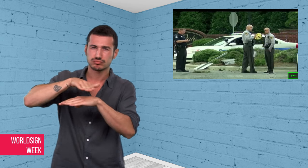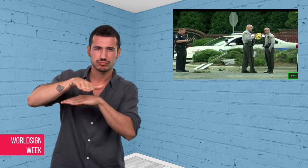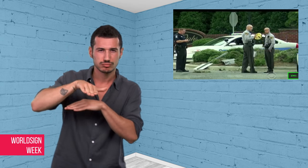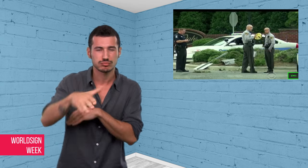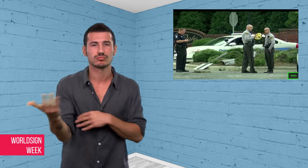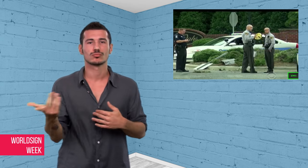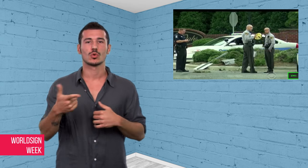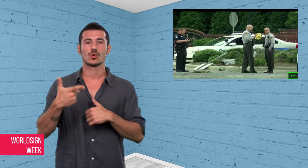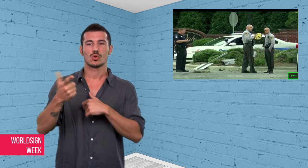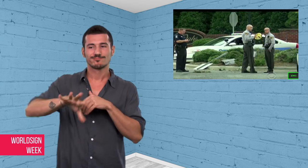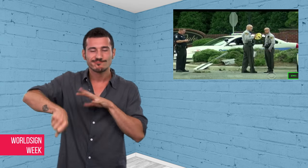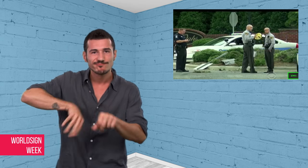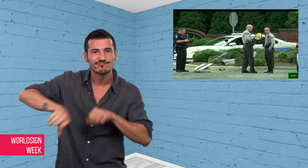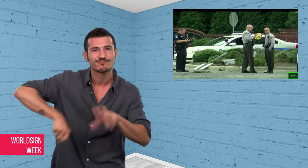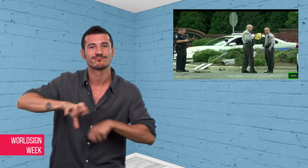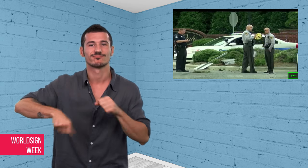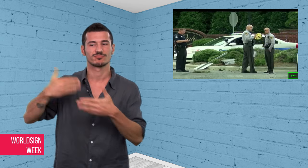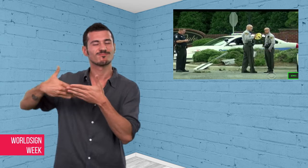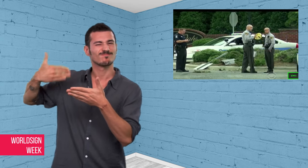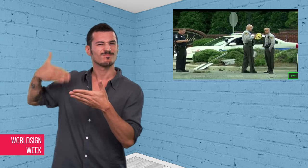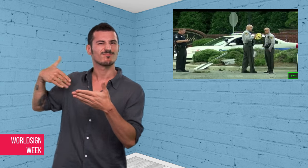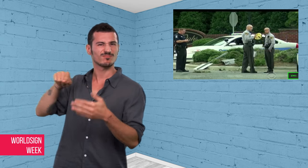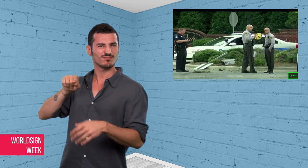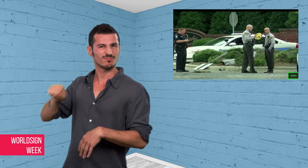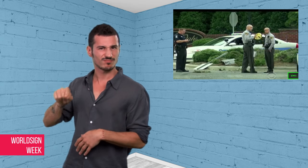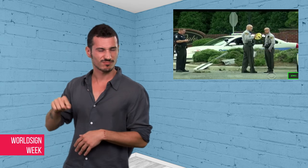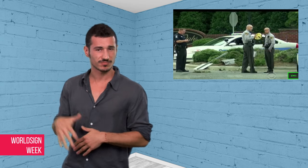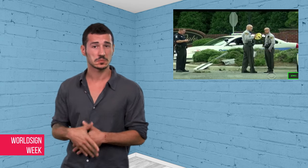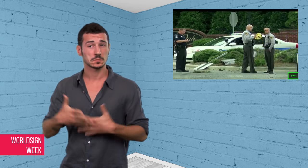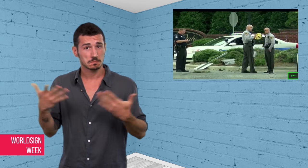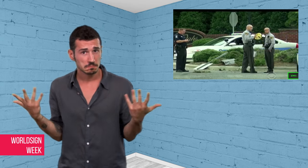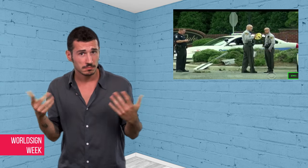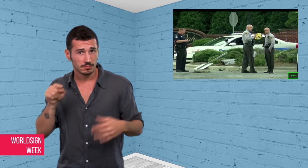This raised some questions as to whether if